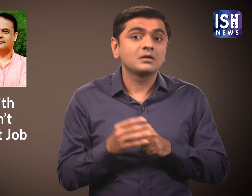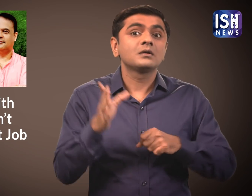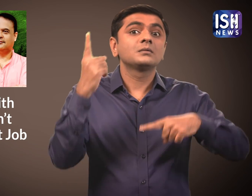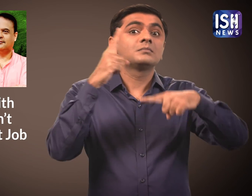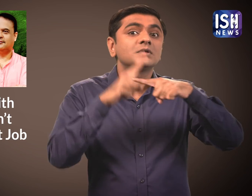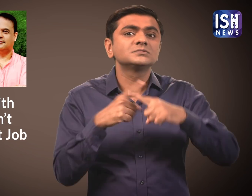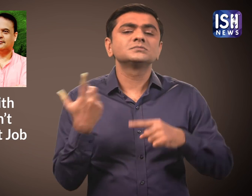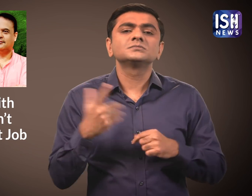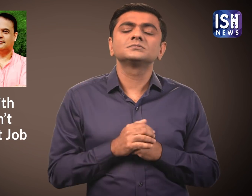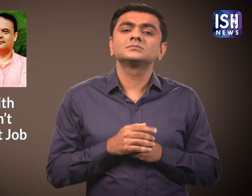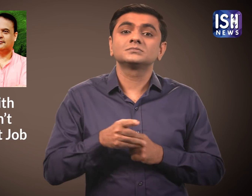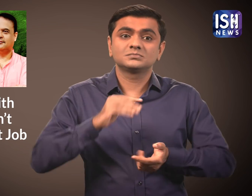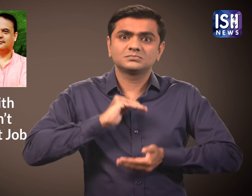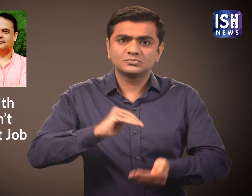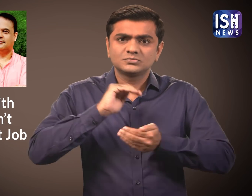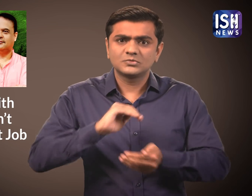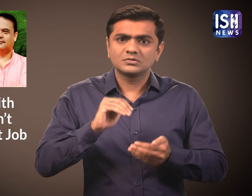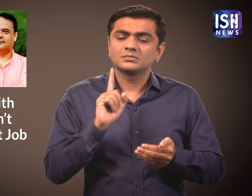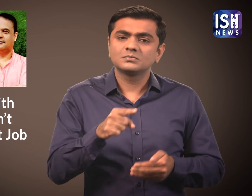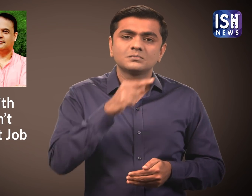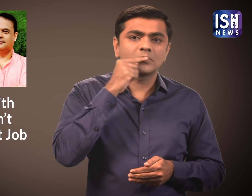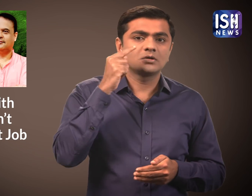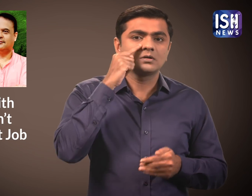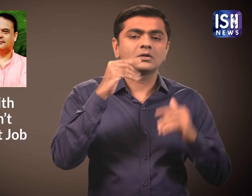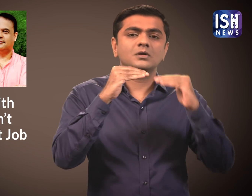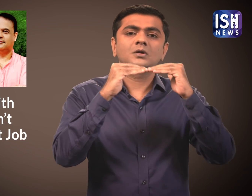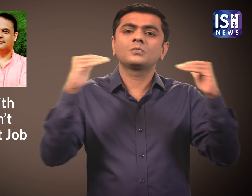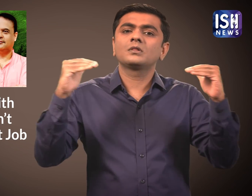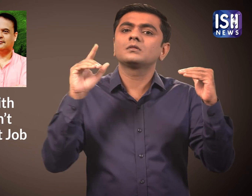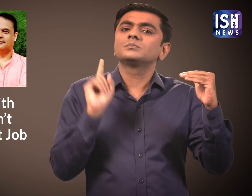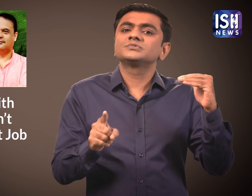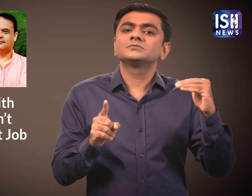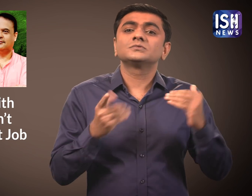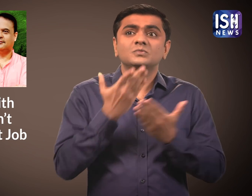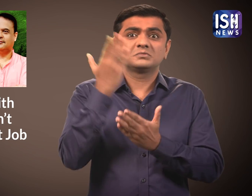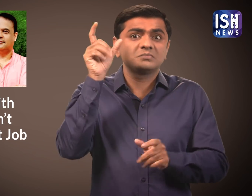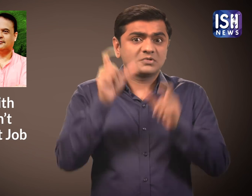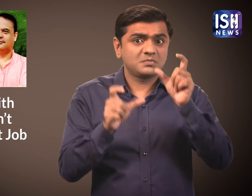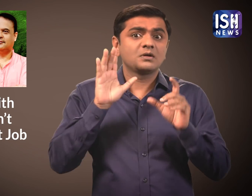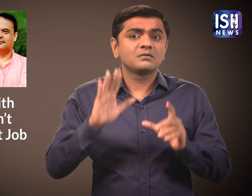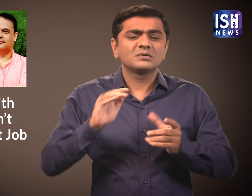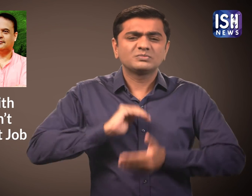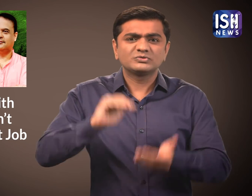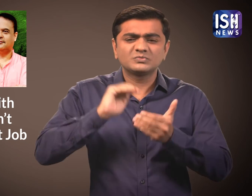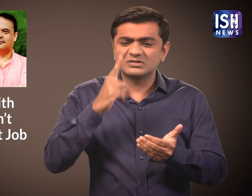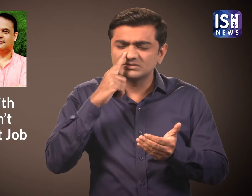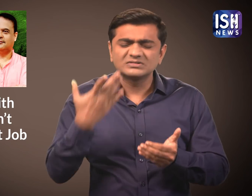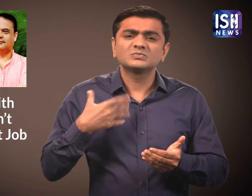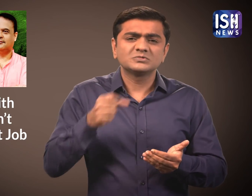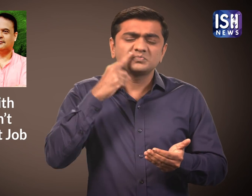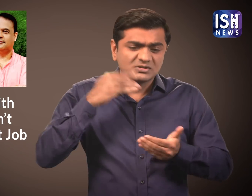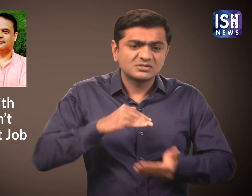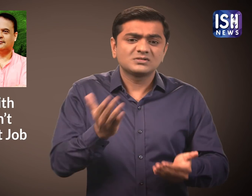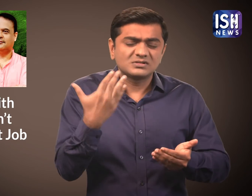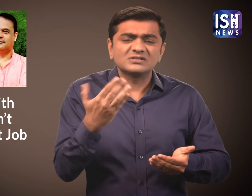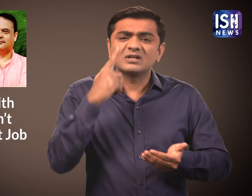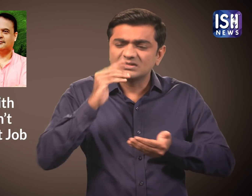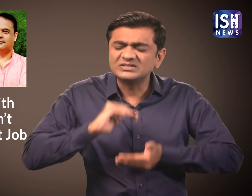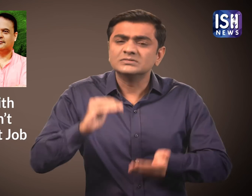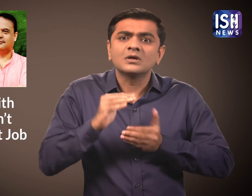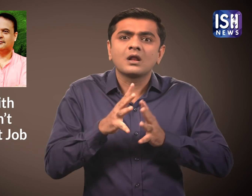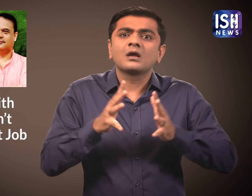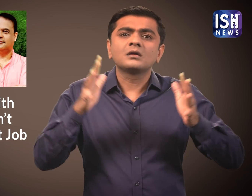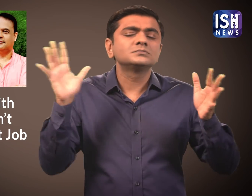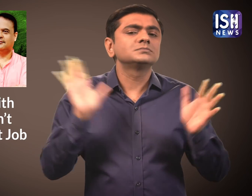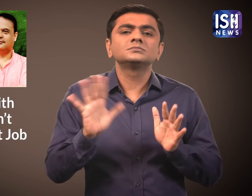There should be a gender equality because in hopes of a boy, people giving birth and the population increases.